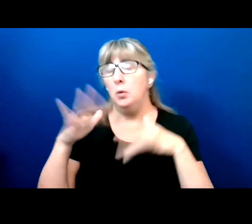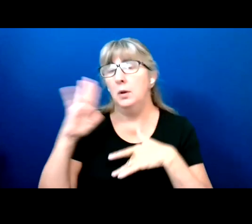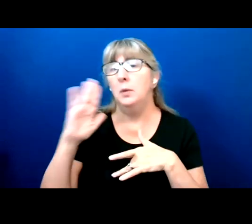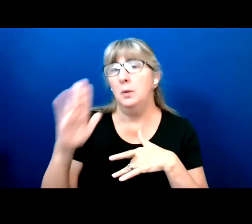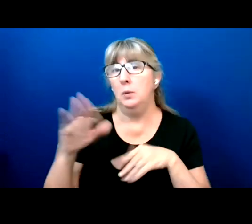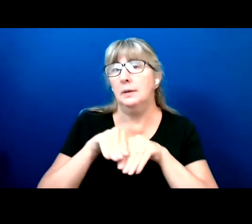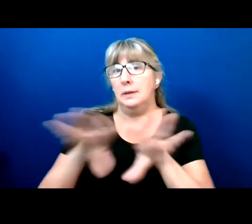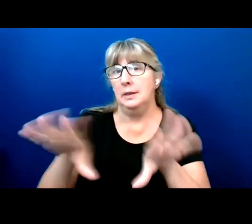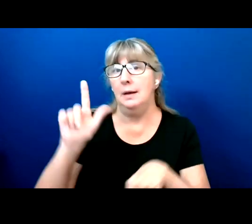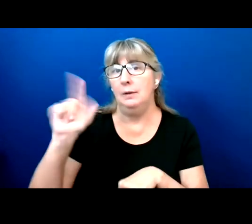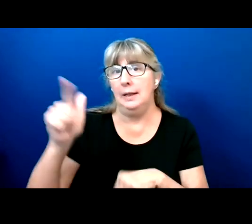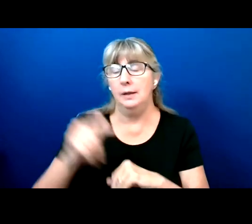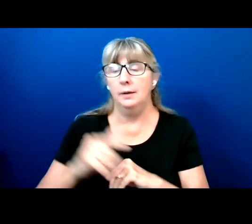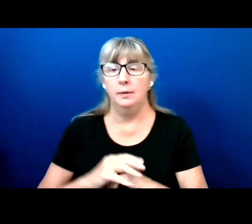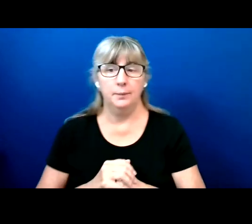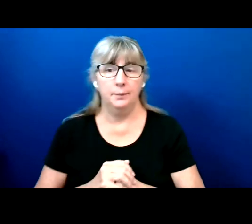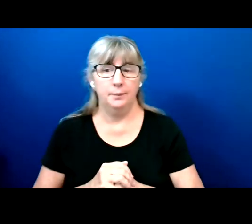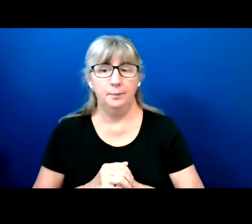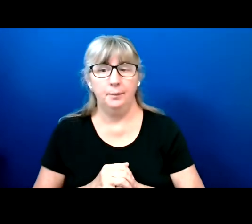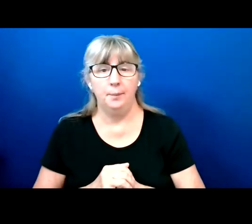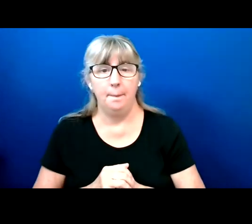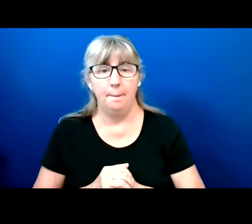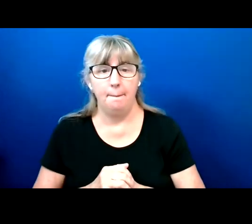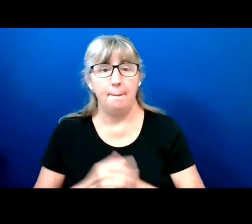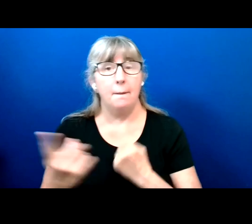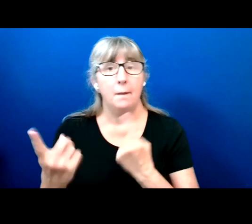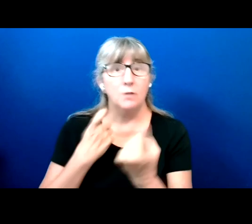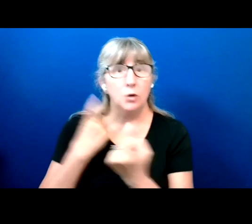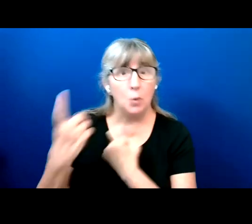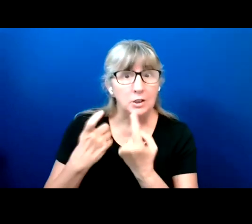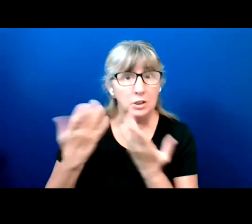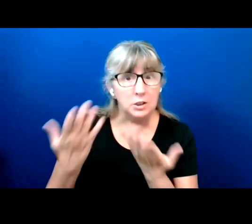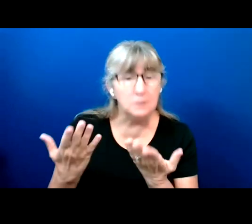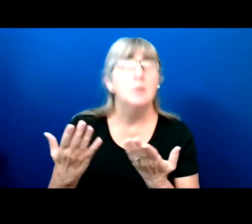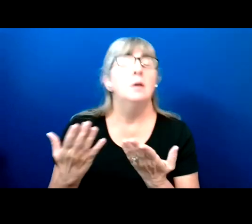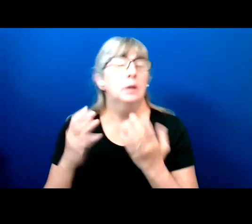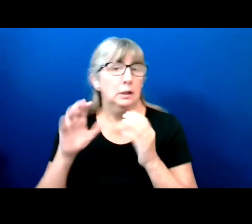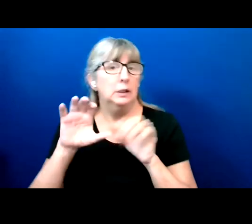For questions, you can use the Q&A box.